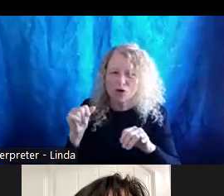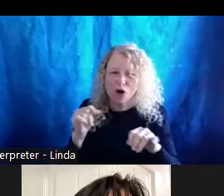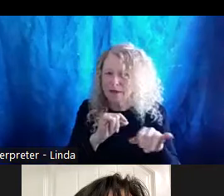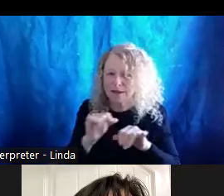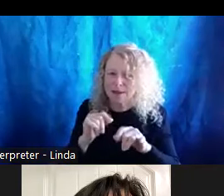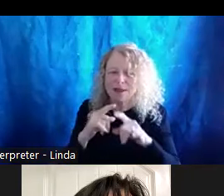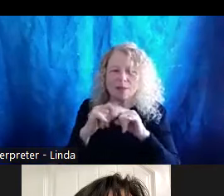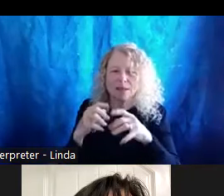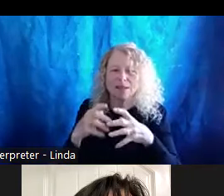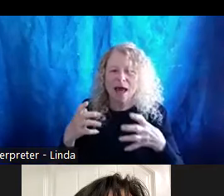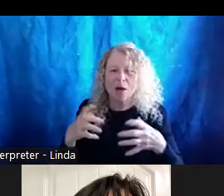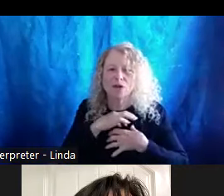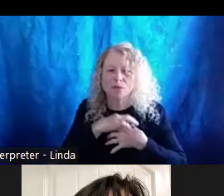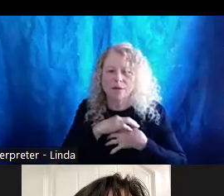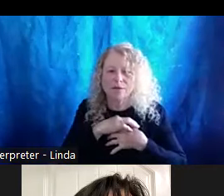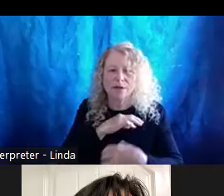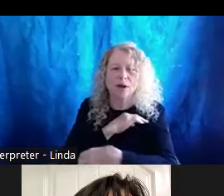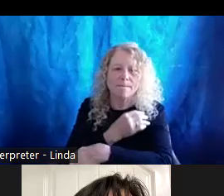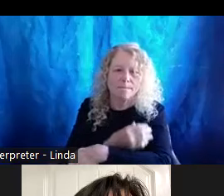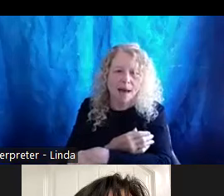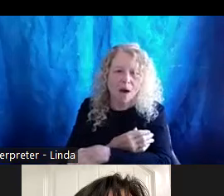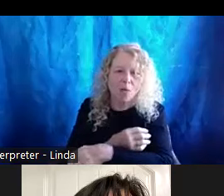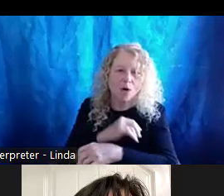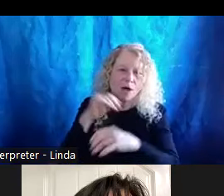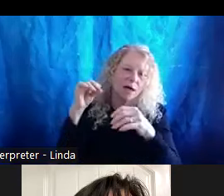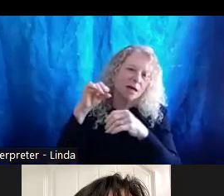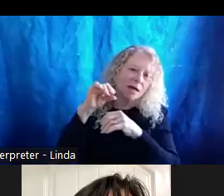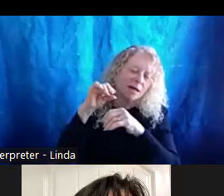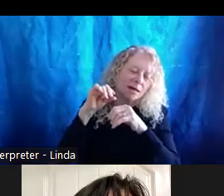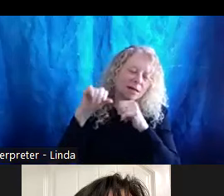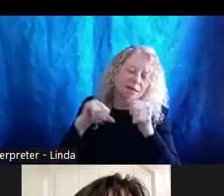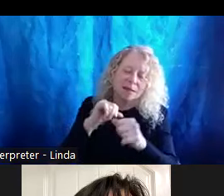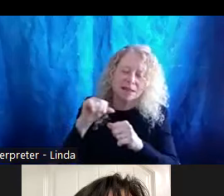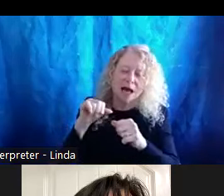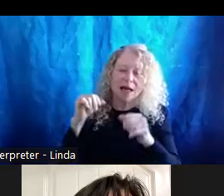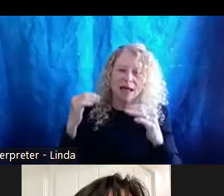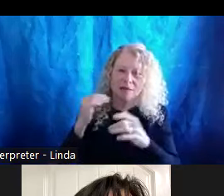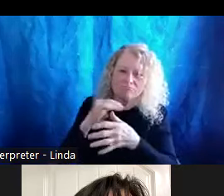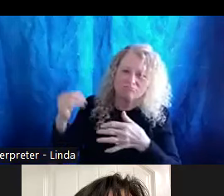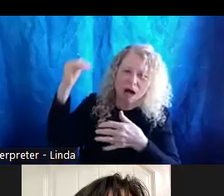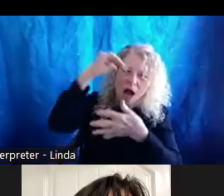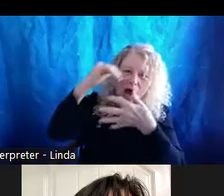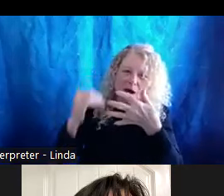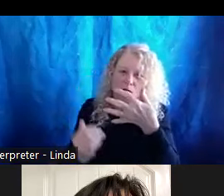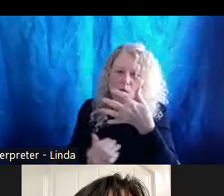power, societal hierarchy, and systemic oppression a person has. Intersectionality does not refer